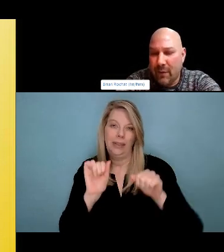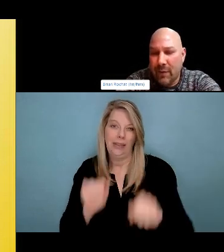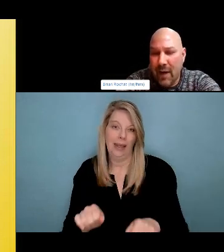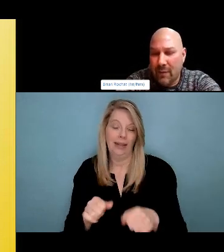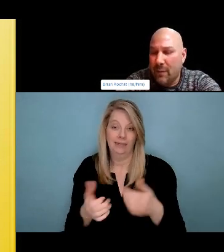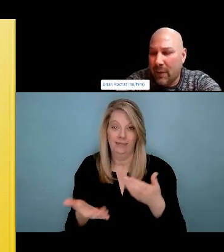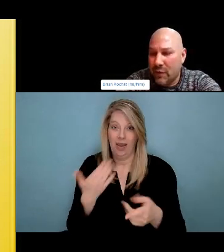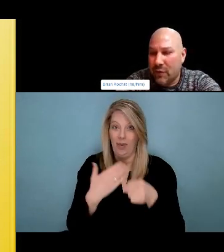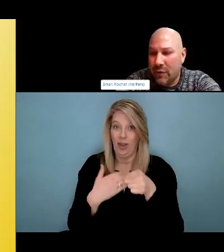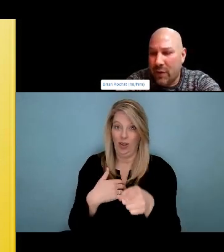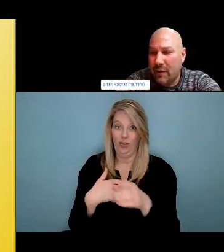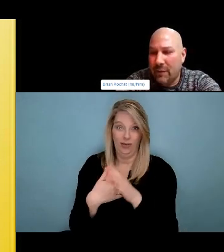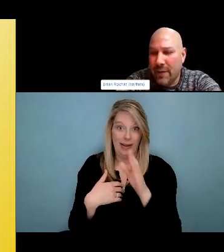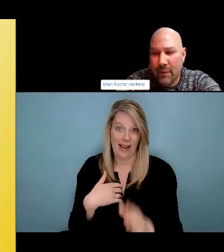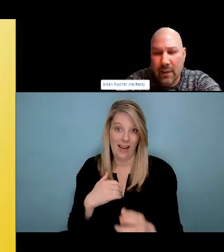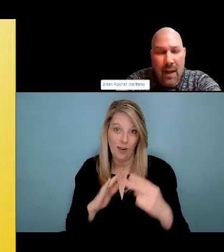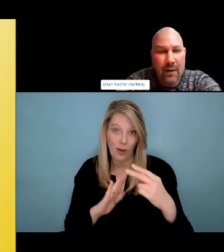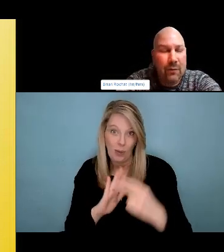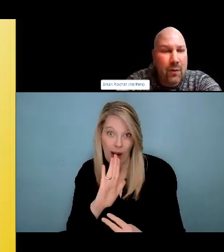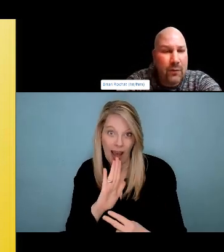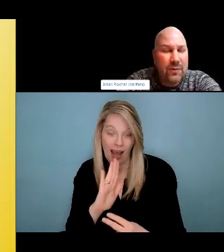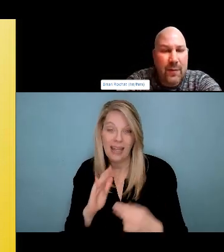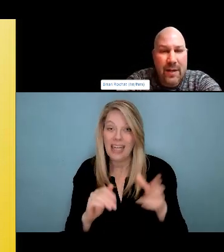they do doesn't focus on their substance use in mental health.